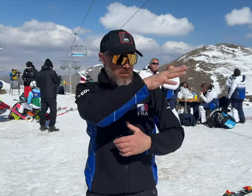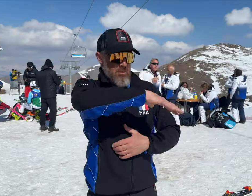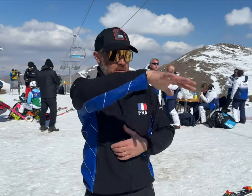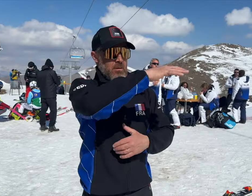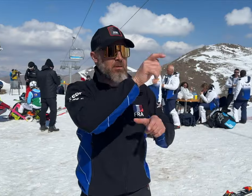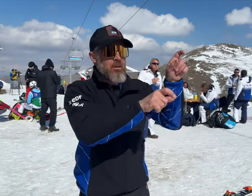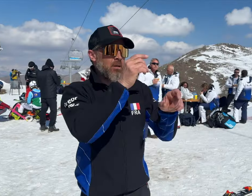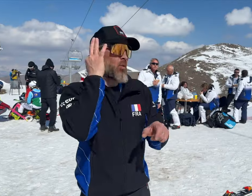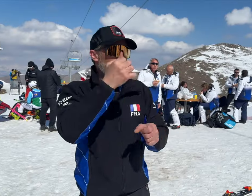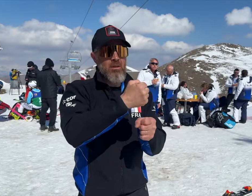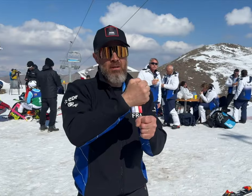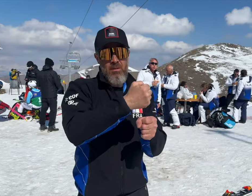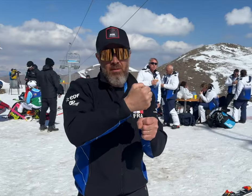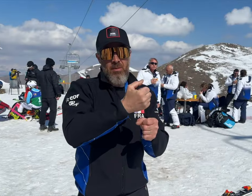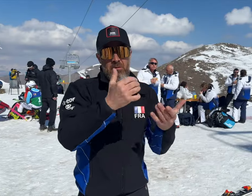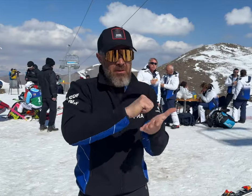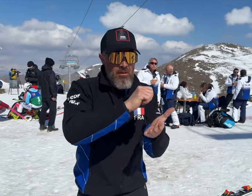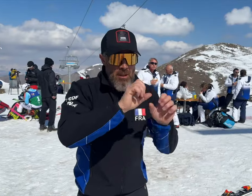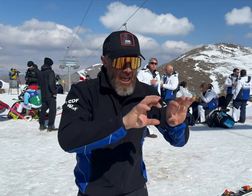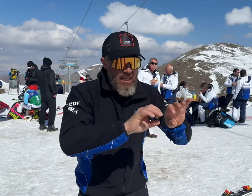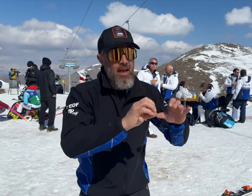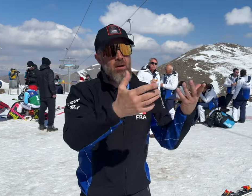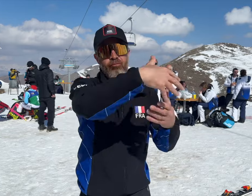[David]: There are hearing people who are coaches, and they are